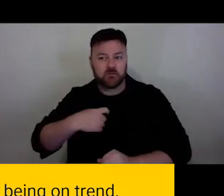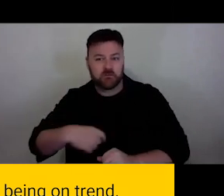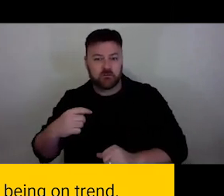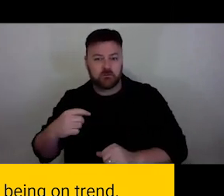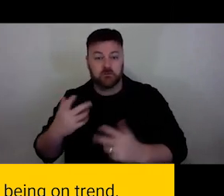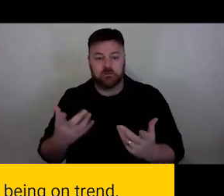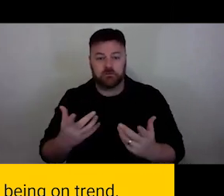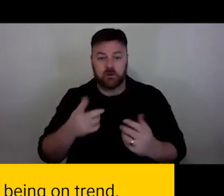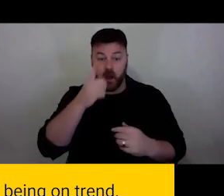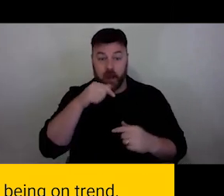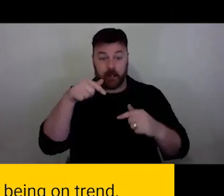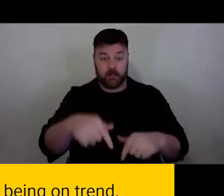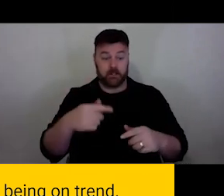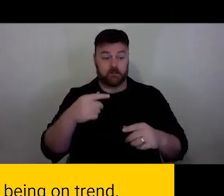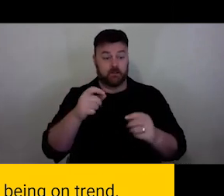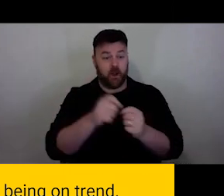Can people talk to their understanding and expectations